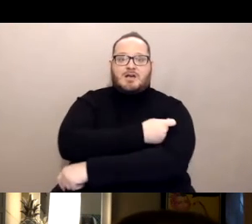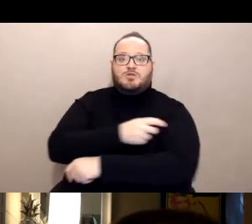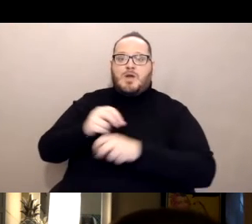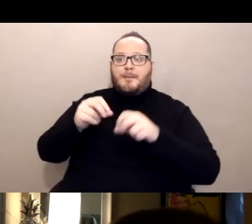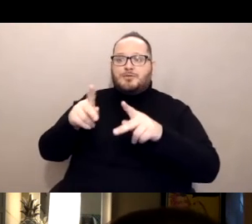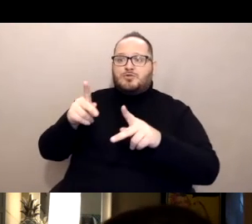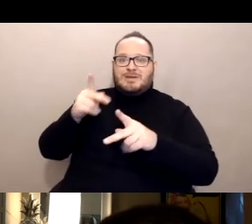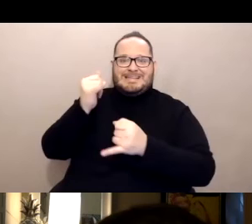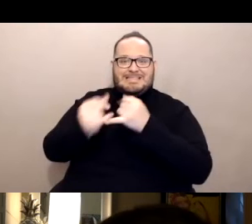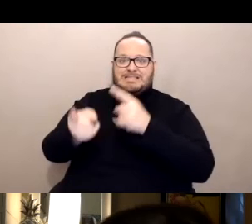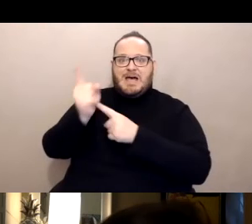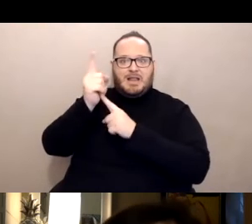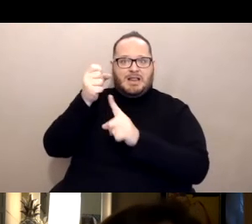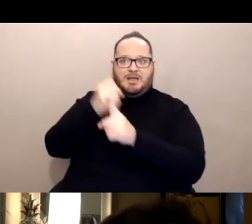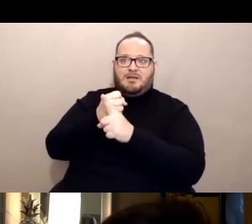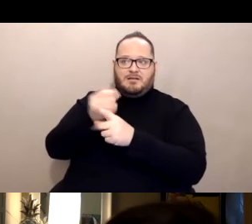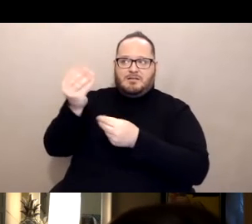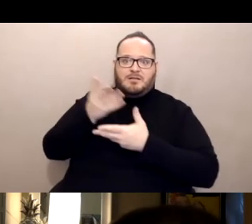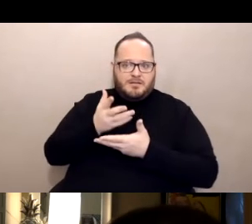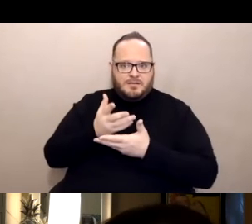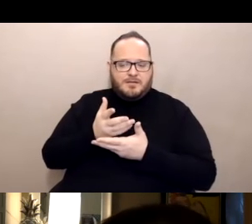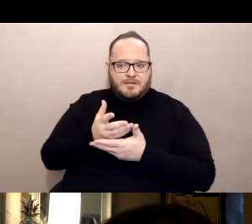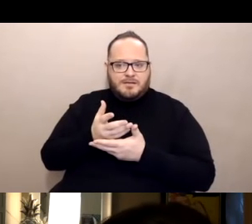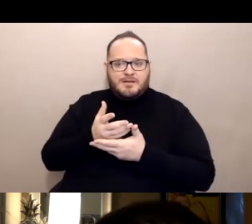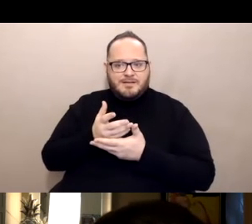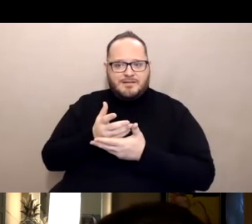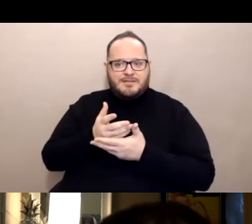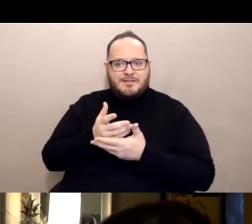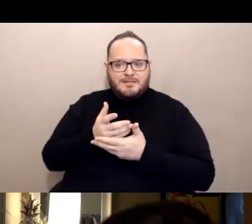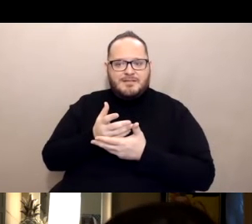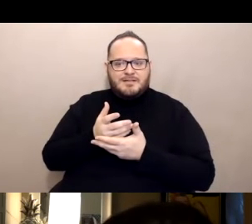So I had had only coffee that day,